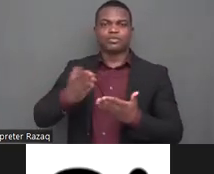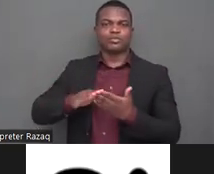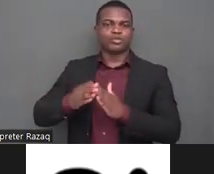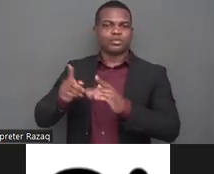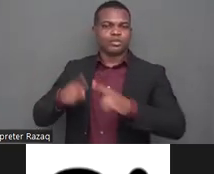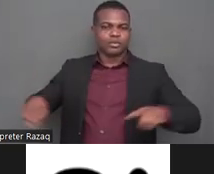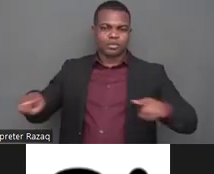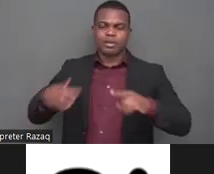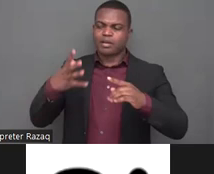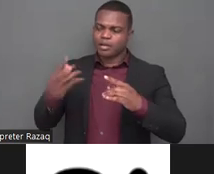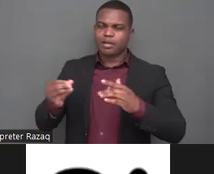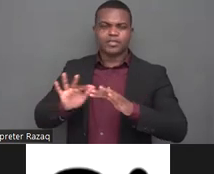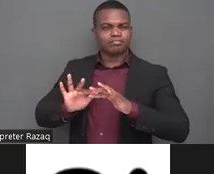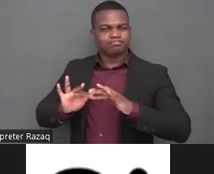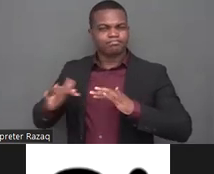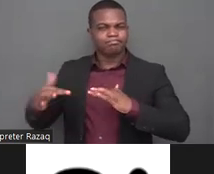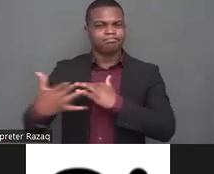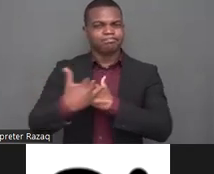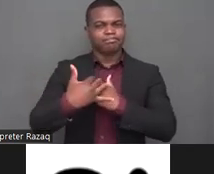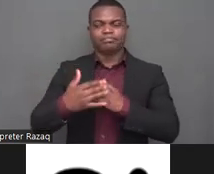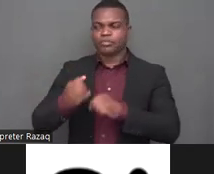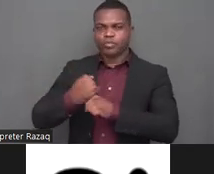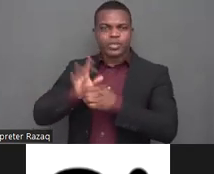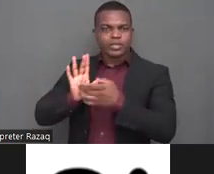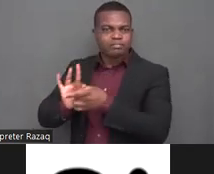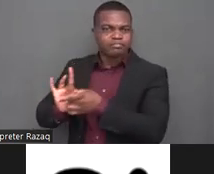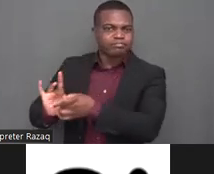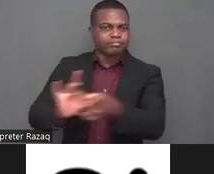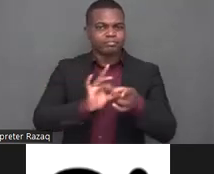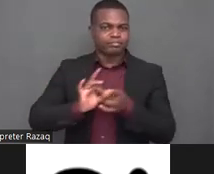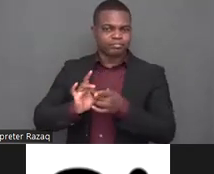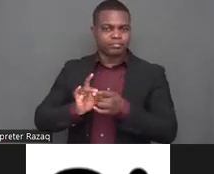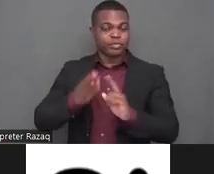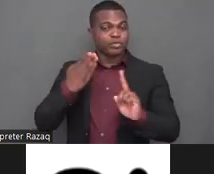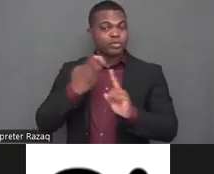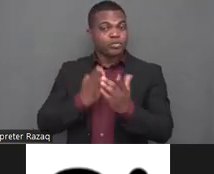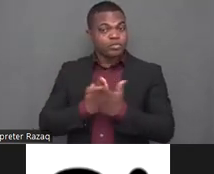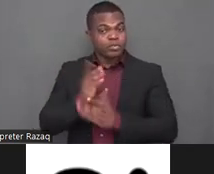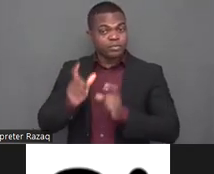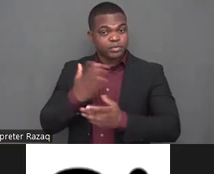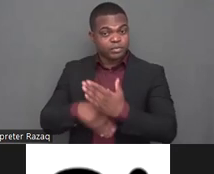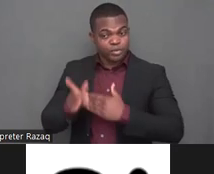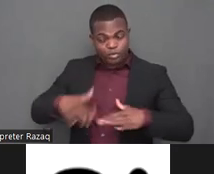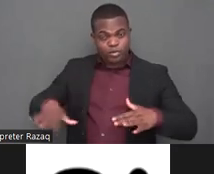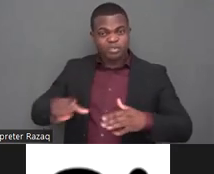discrimination and for instance uh in-depth cross-movement cooperation uh to amplify the